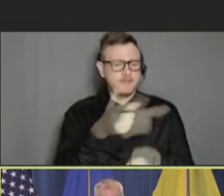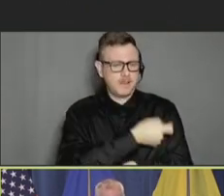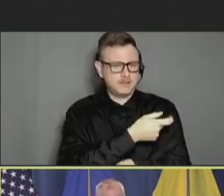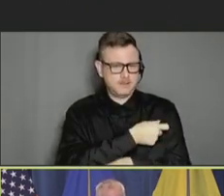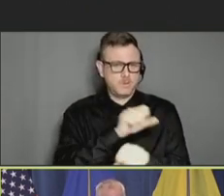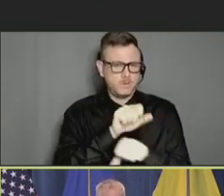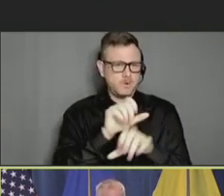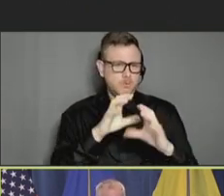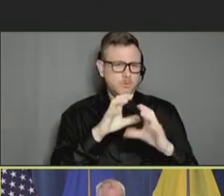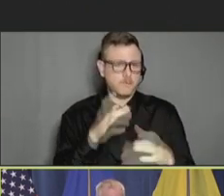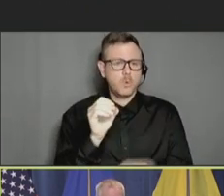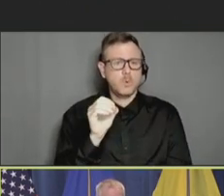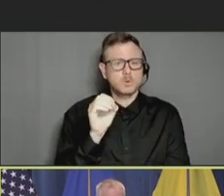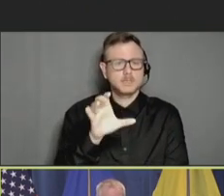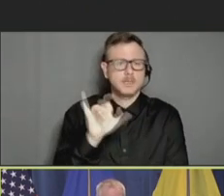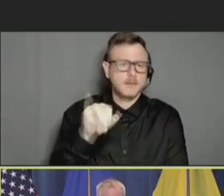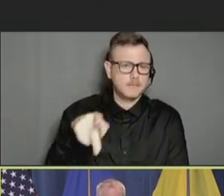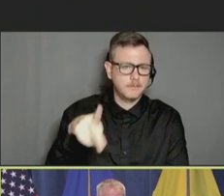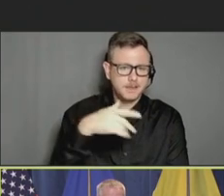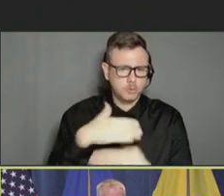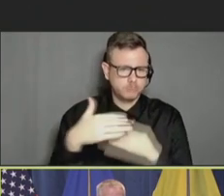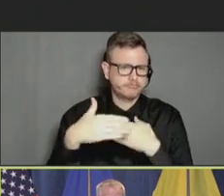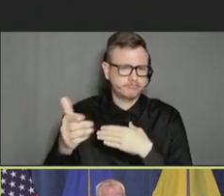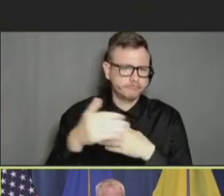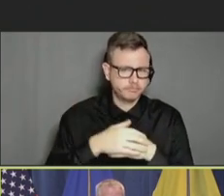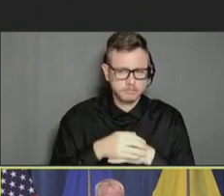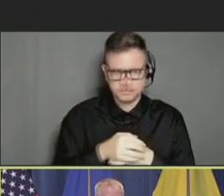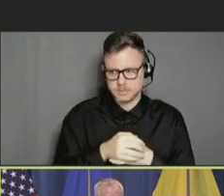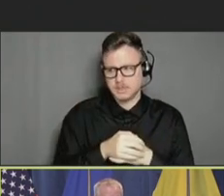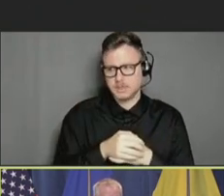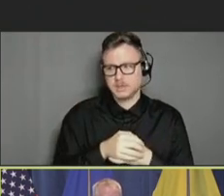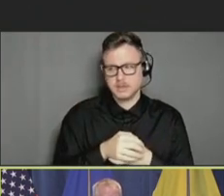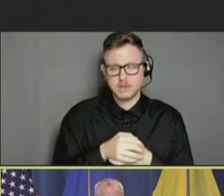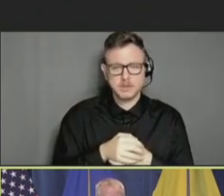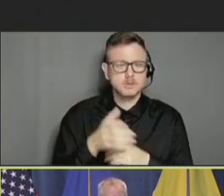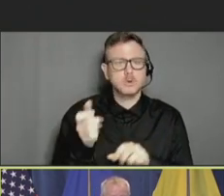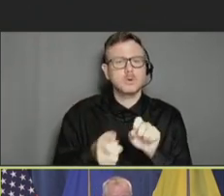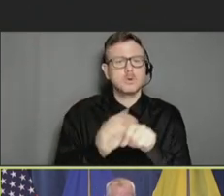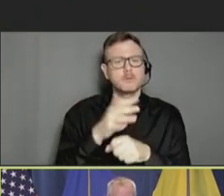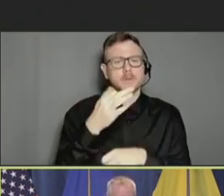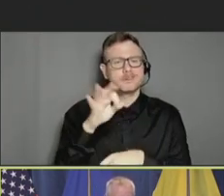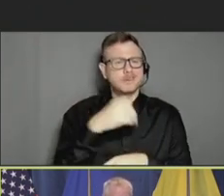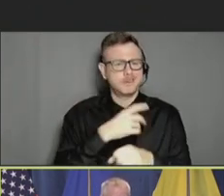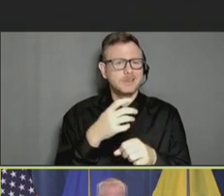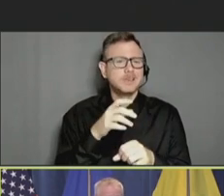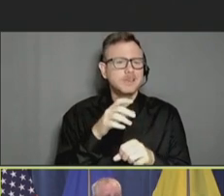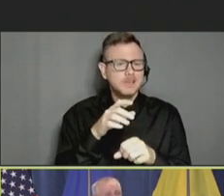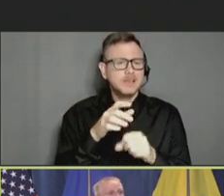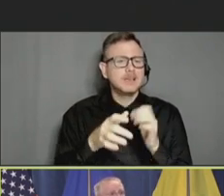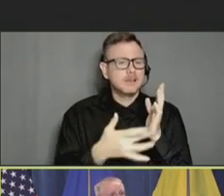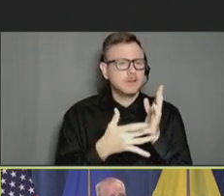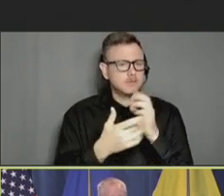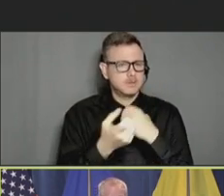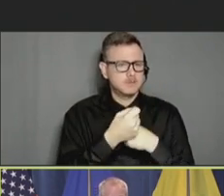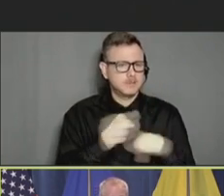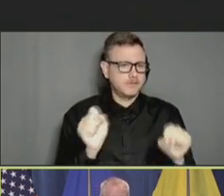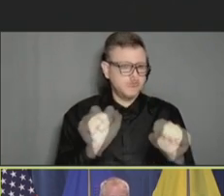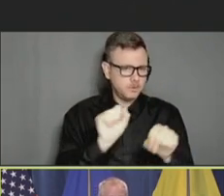going forward. So, the COVID-19 Vaccine Safety Technical Work Group was tasked with the objectives